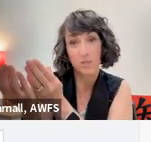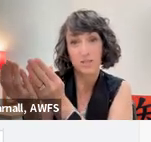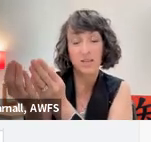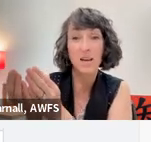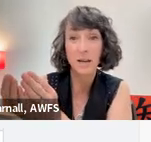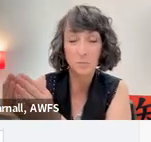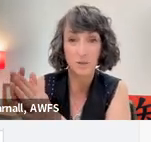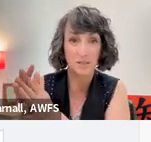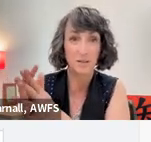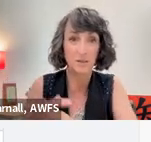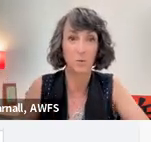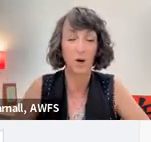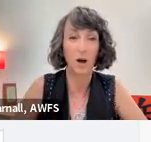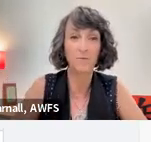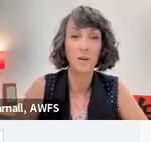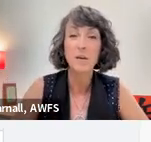It was just the 9% that was off.